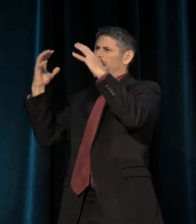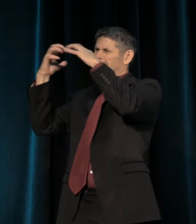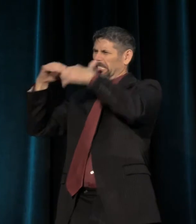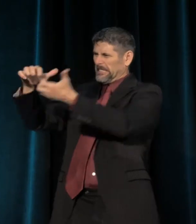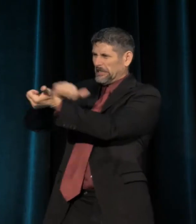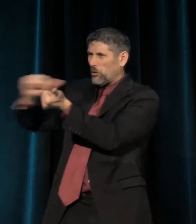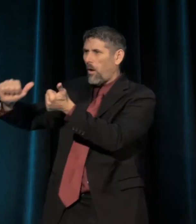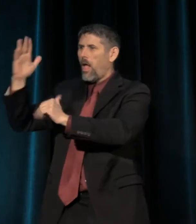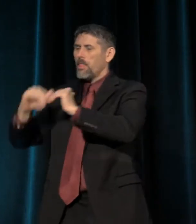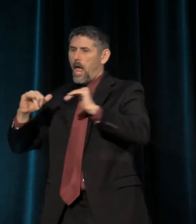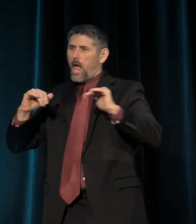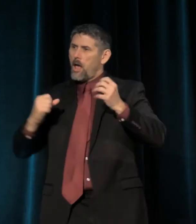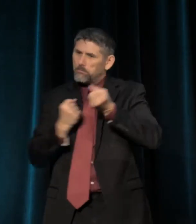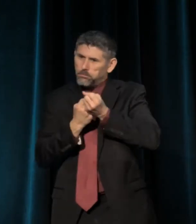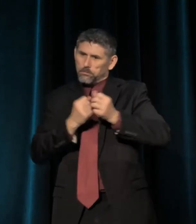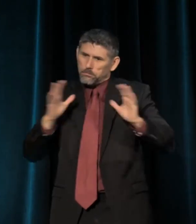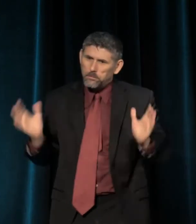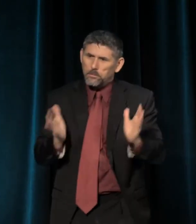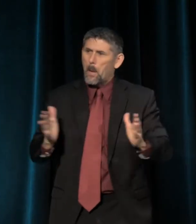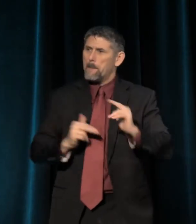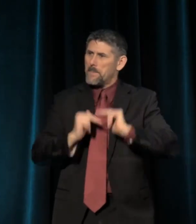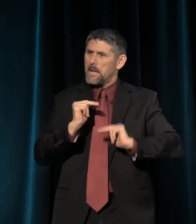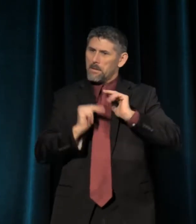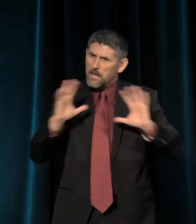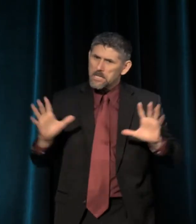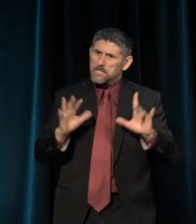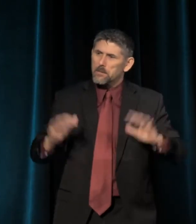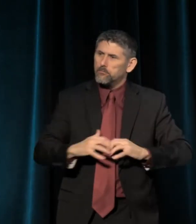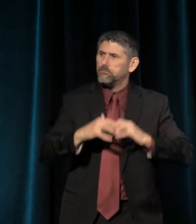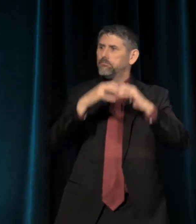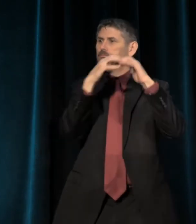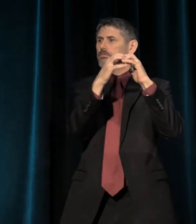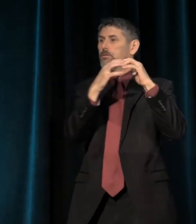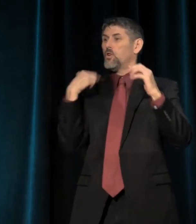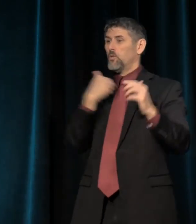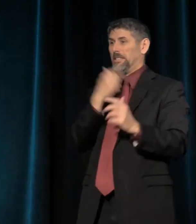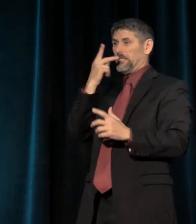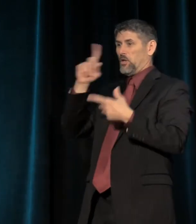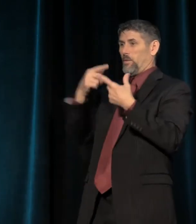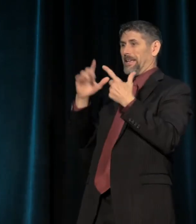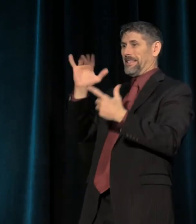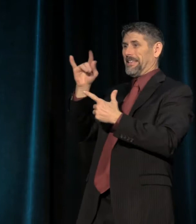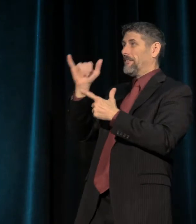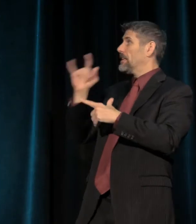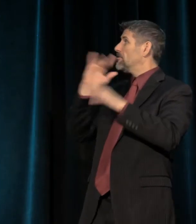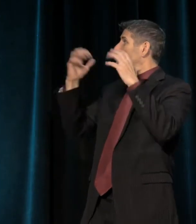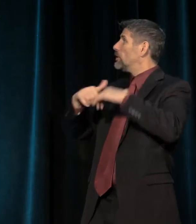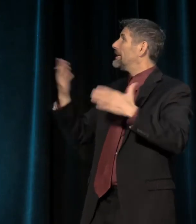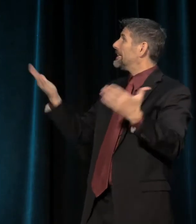And so we've seen what happens when one tears down civility. So here we are, right? We're in Portland --